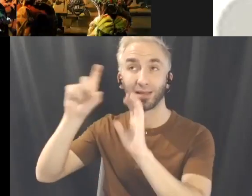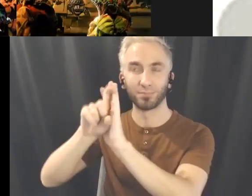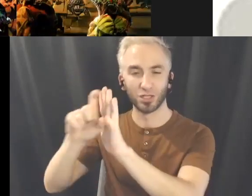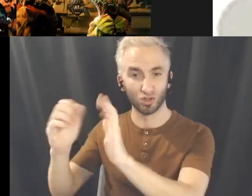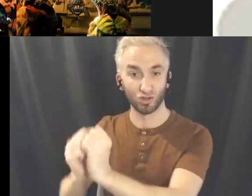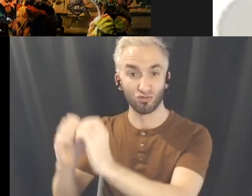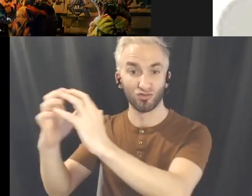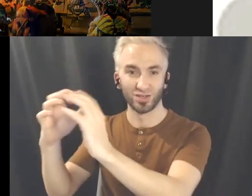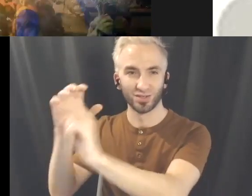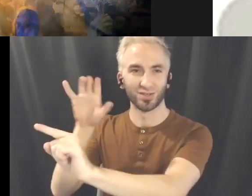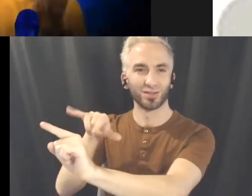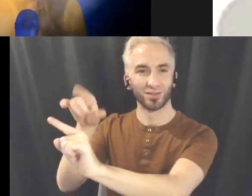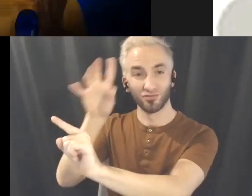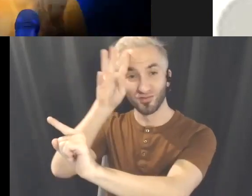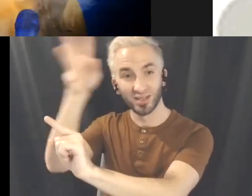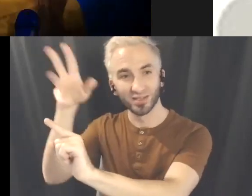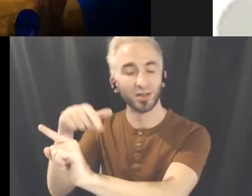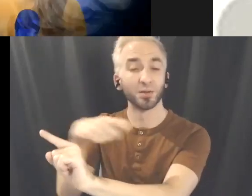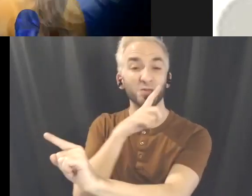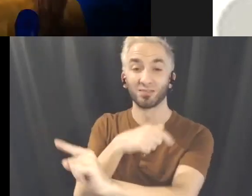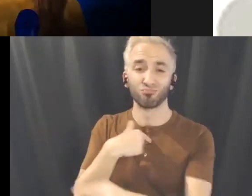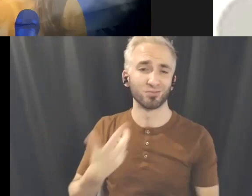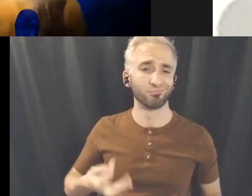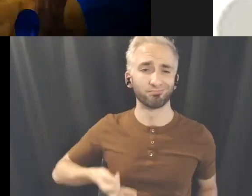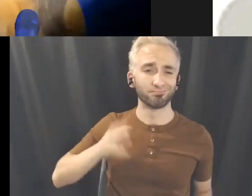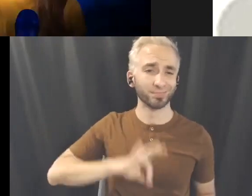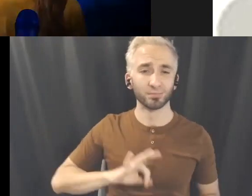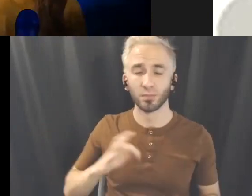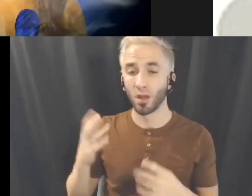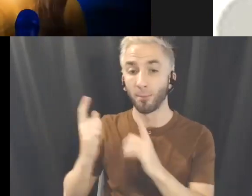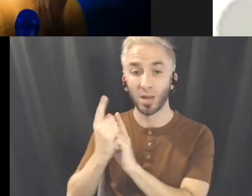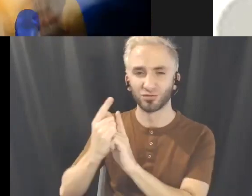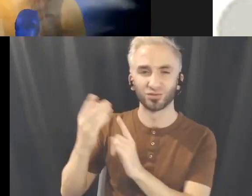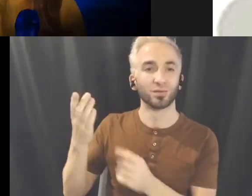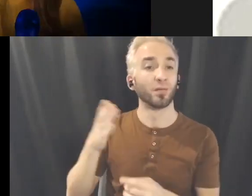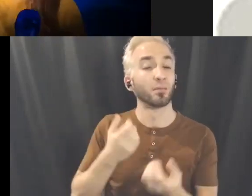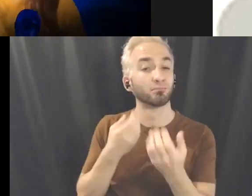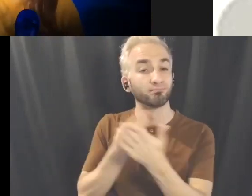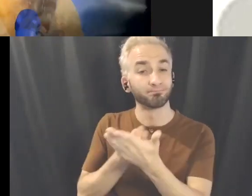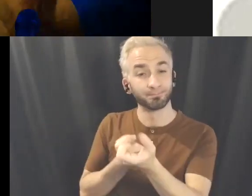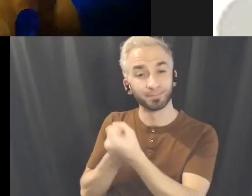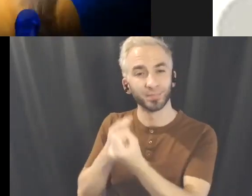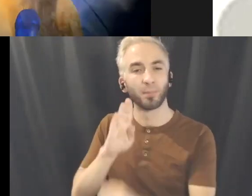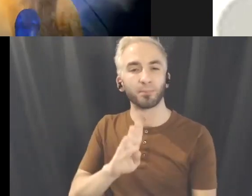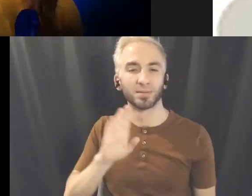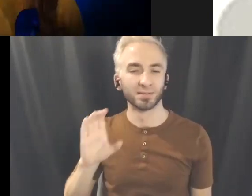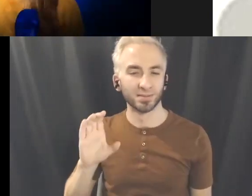had the privilege to receive mentorship funded by the BC Arts Council fromSammy.